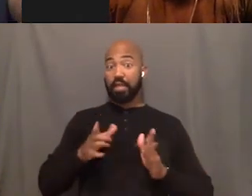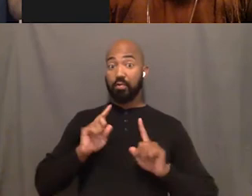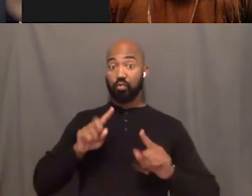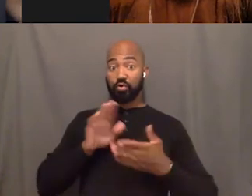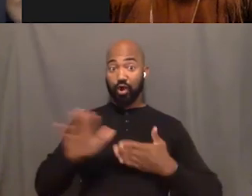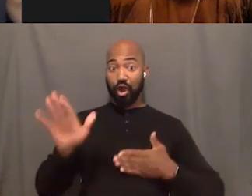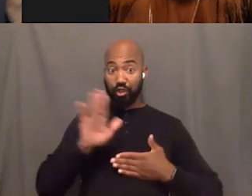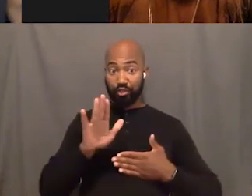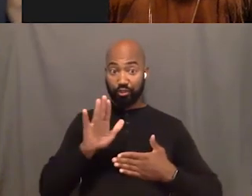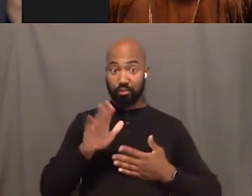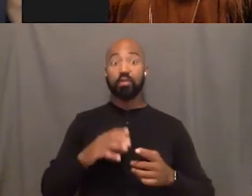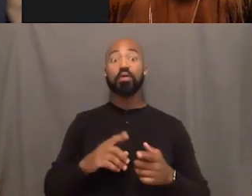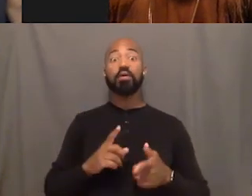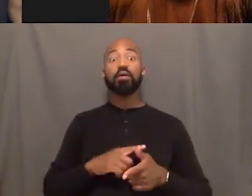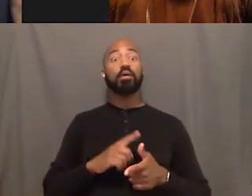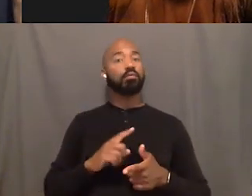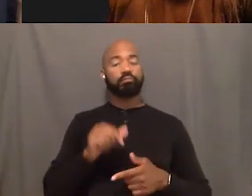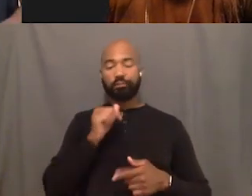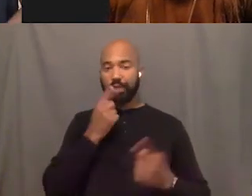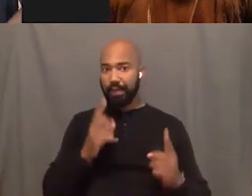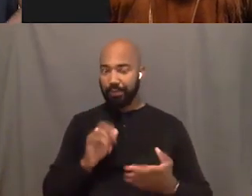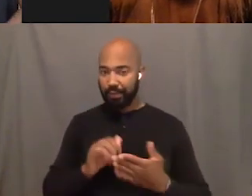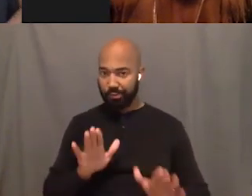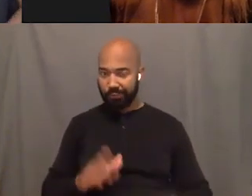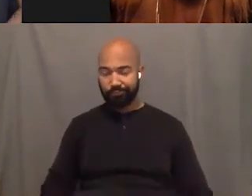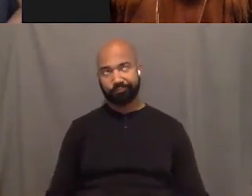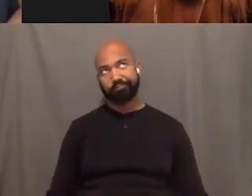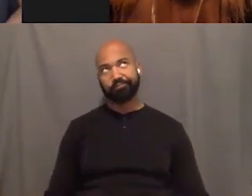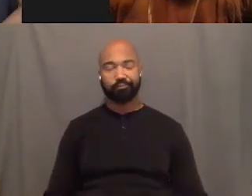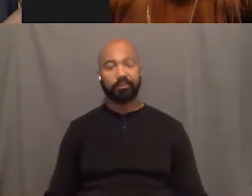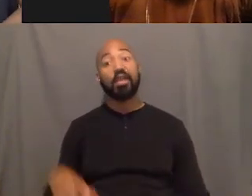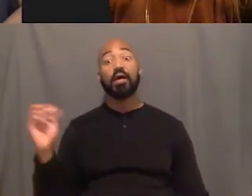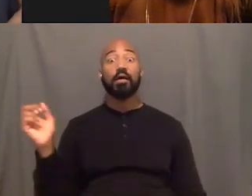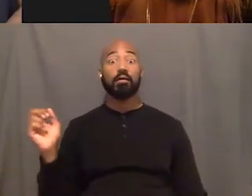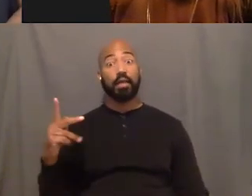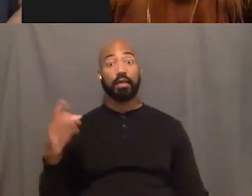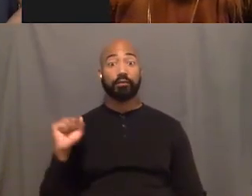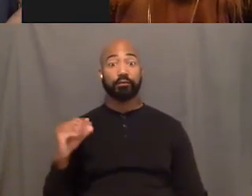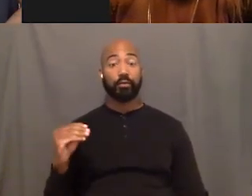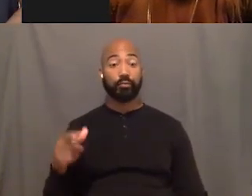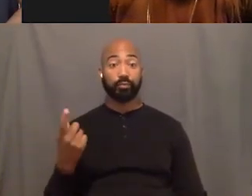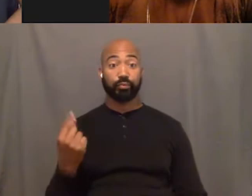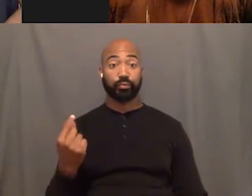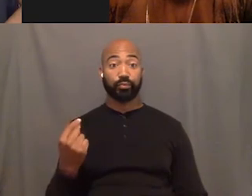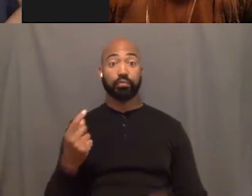Did not span out that way, right? So, you kinda just, you know you graduate from that